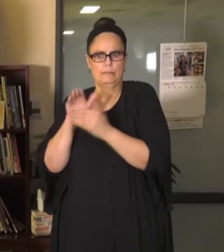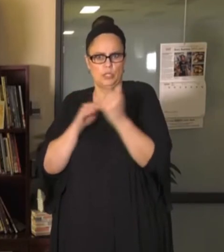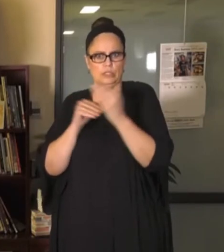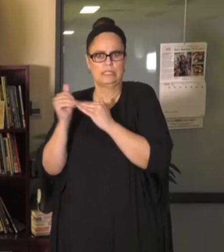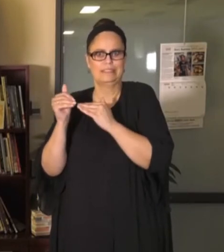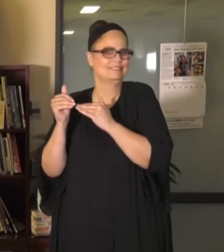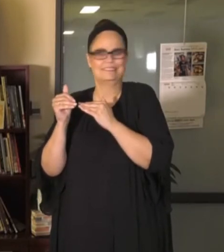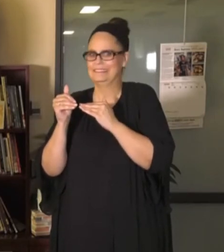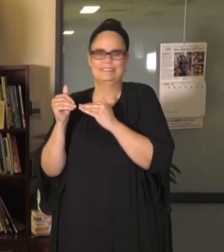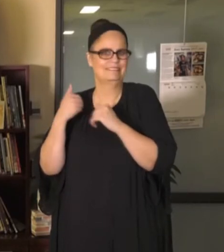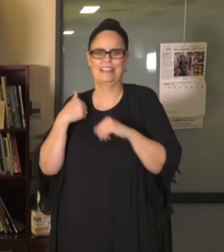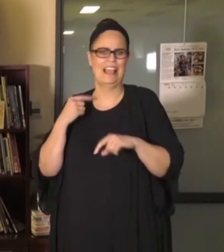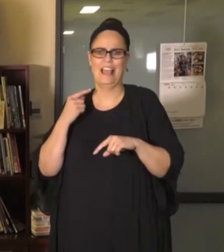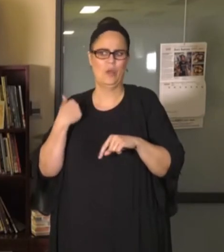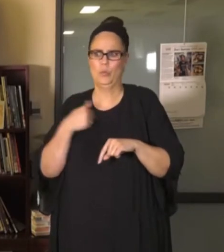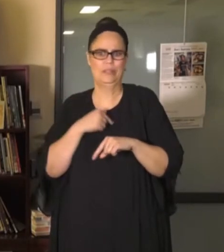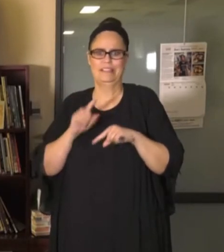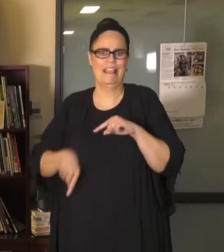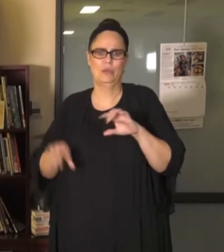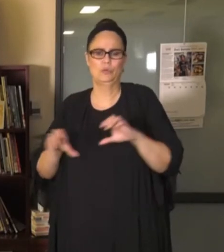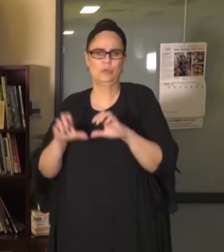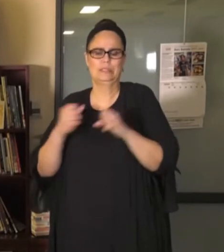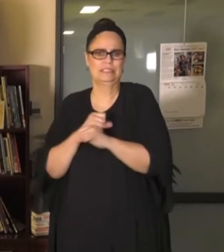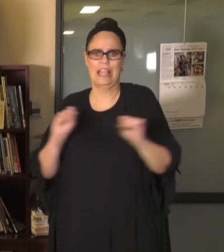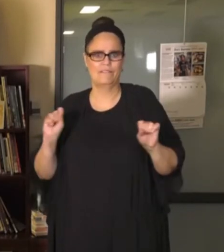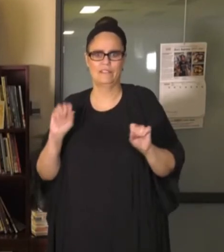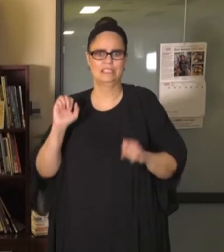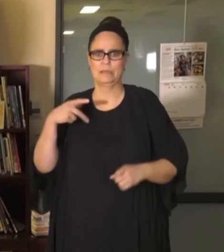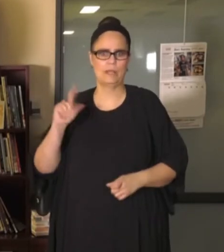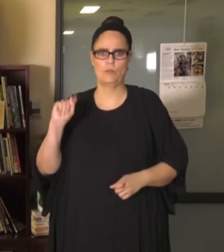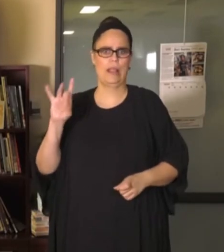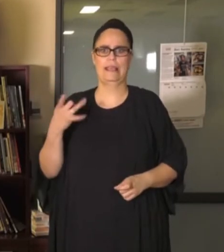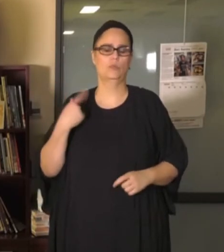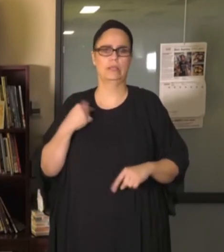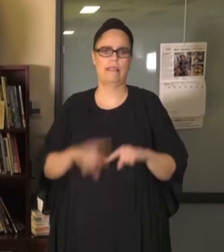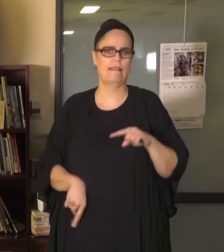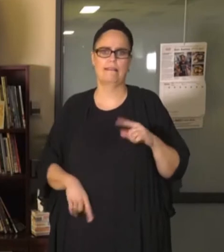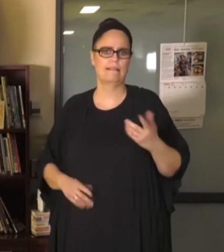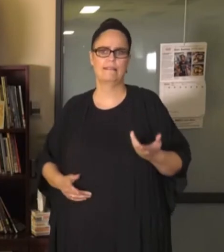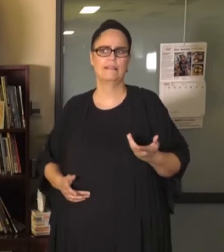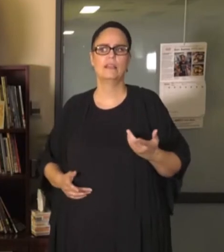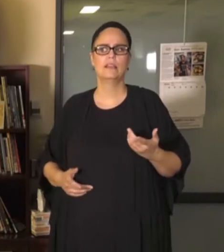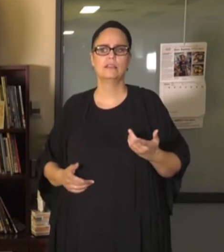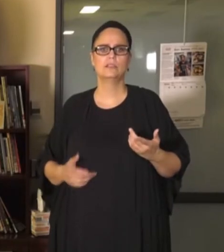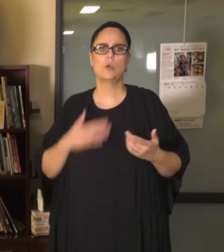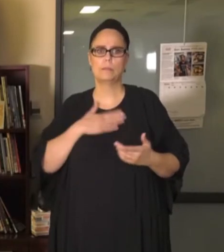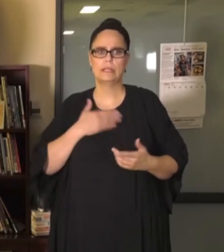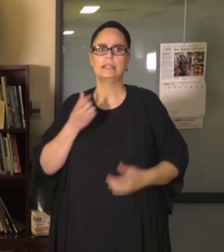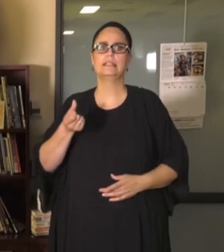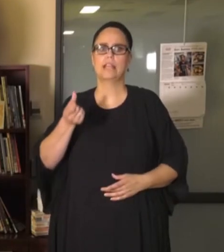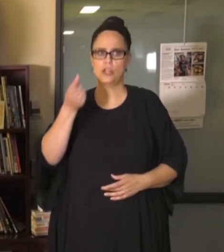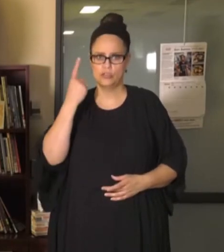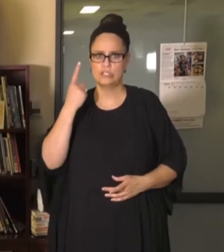I could do it safely. At least to begin with September 8th. And that's why I ask you to please understand that that is a september 8th